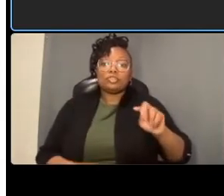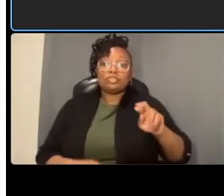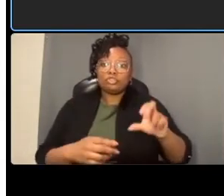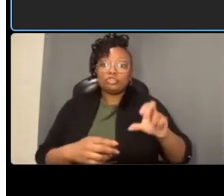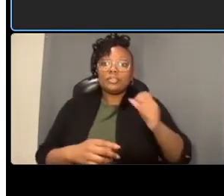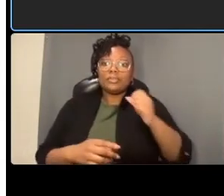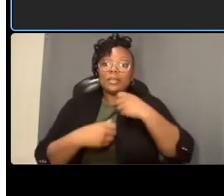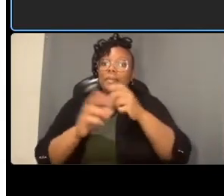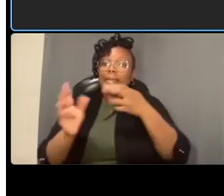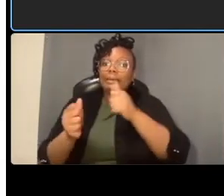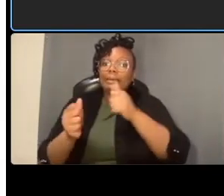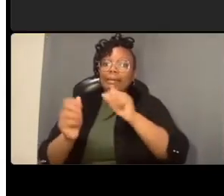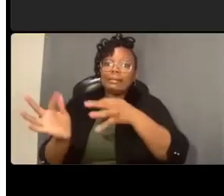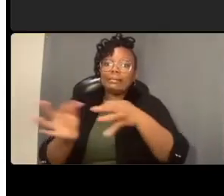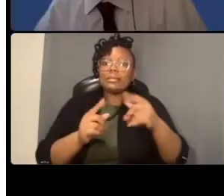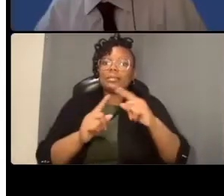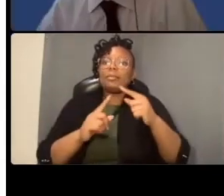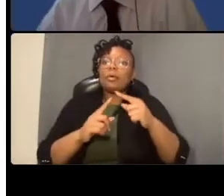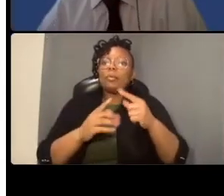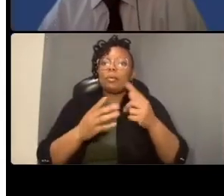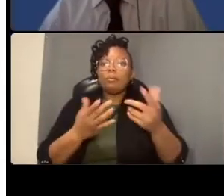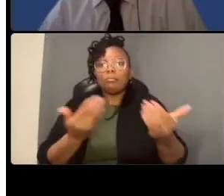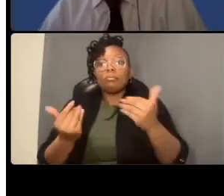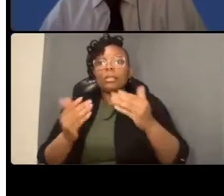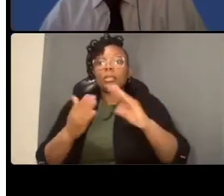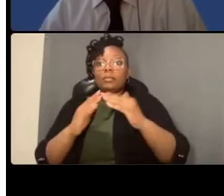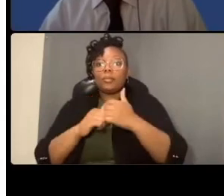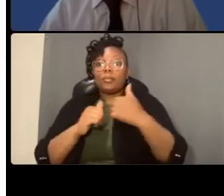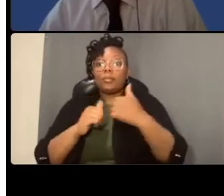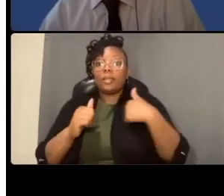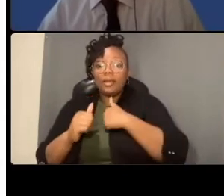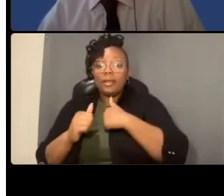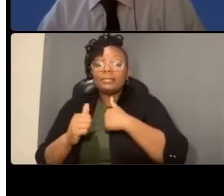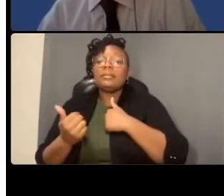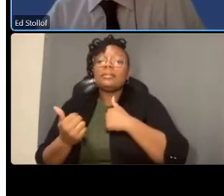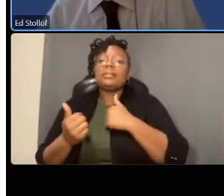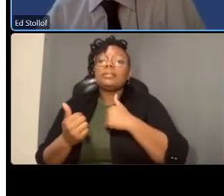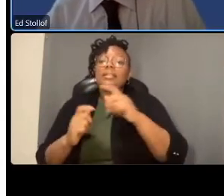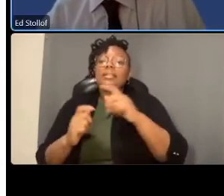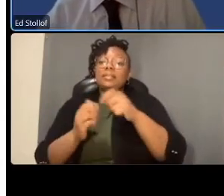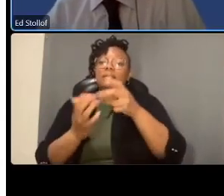uh let's say calvert street for example that that um you know it might be three hours uh we